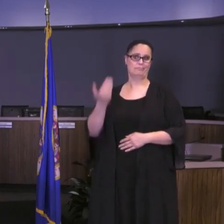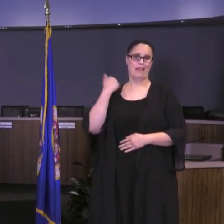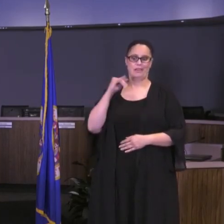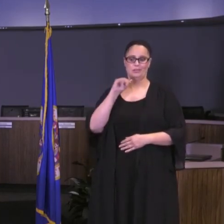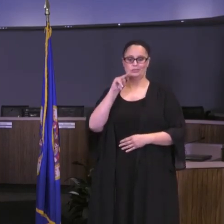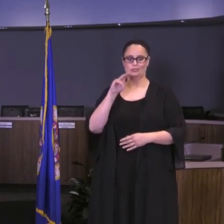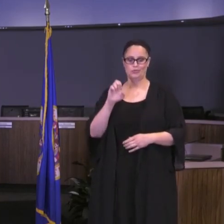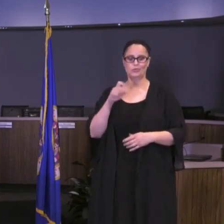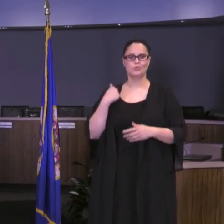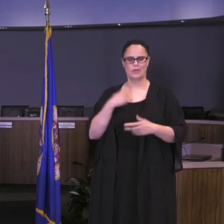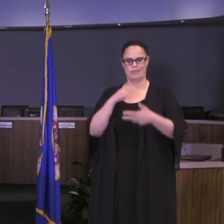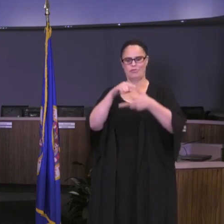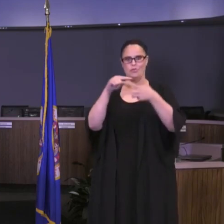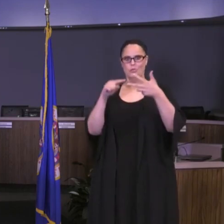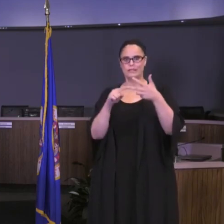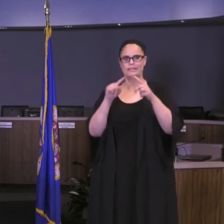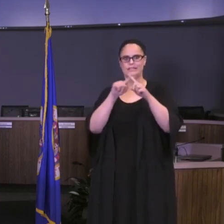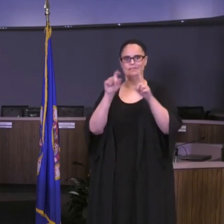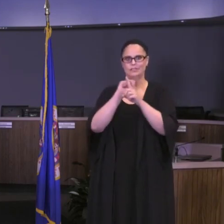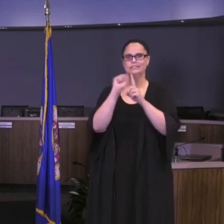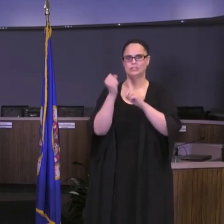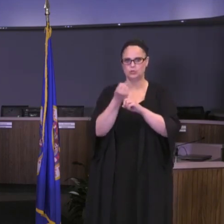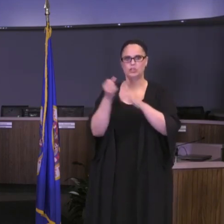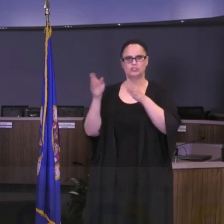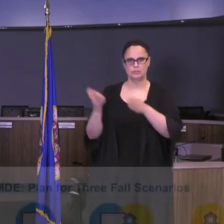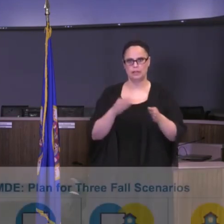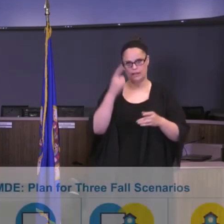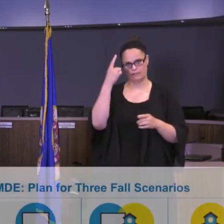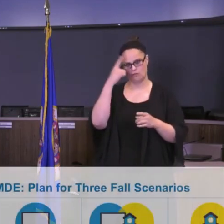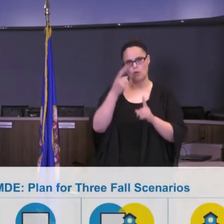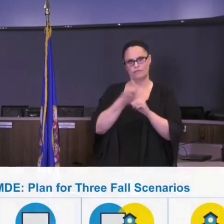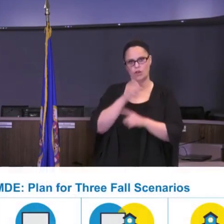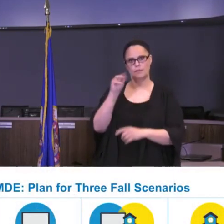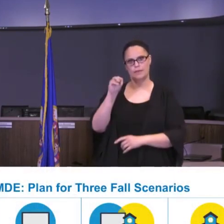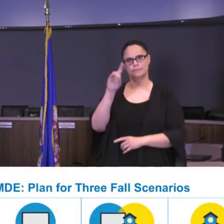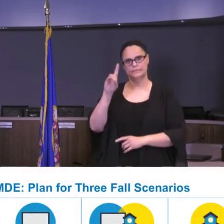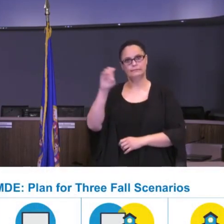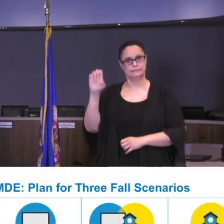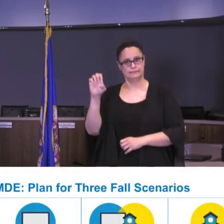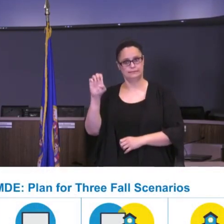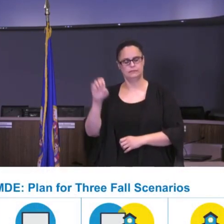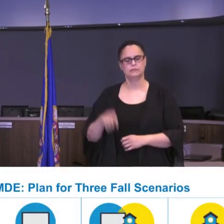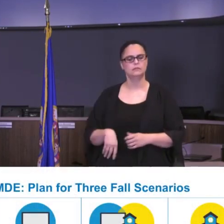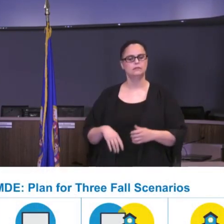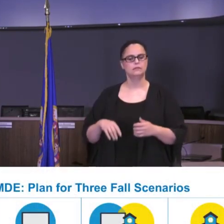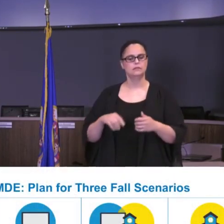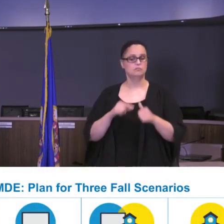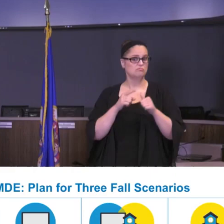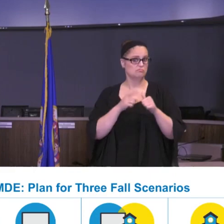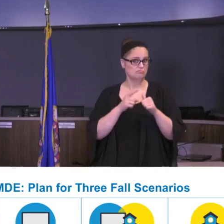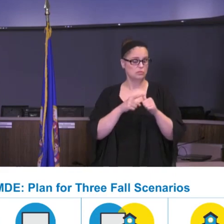scenarios to plan for from the Minnesota Department of Education. Those three were to continue distance learning as we ended